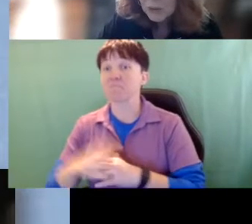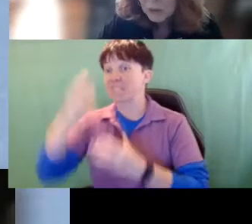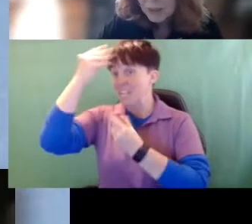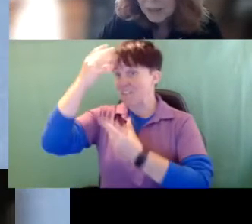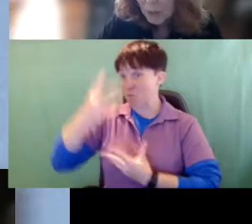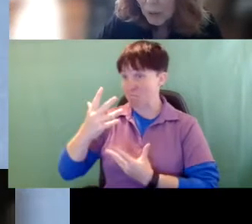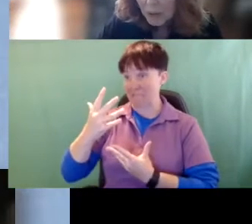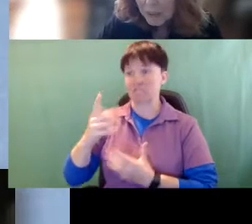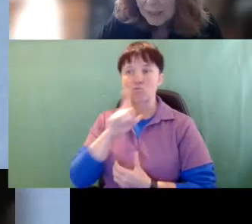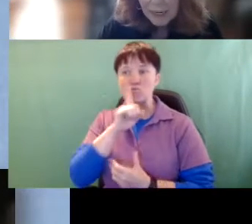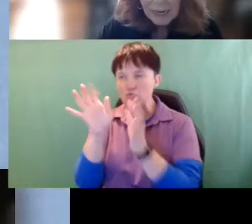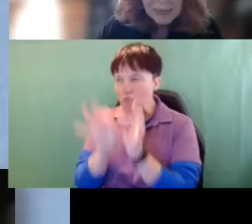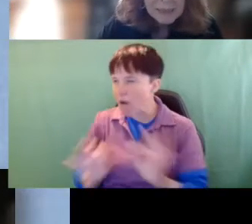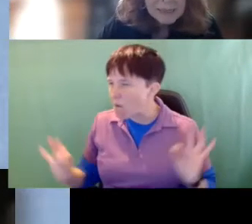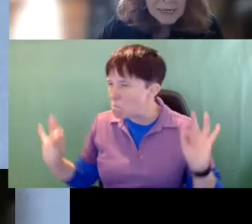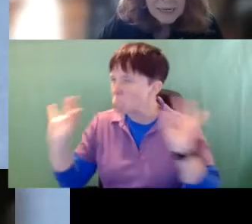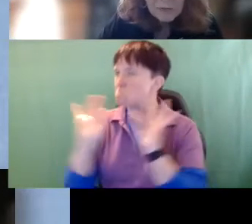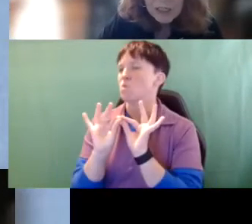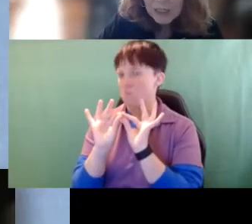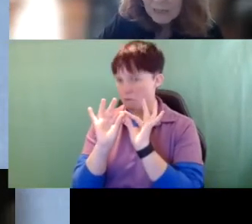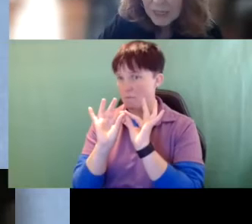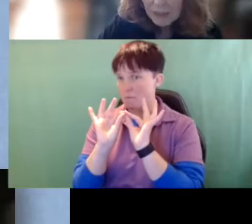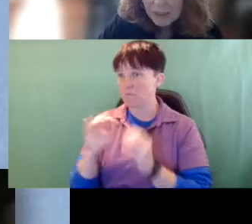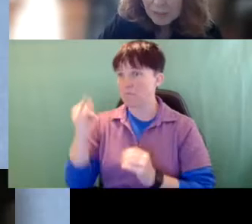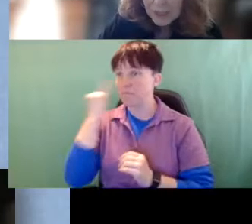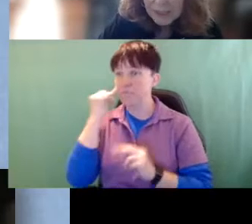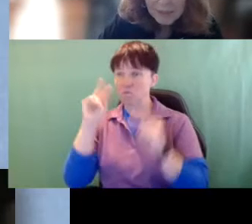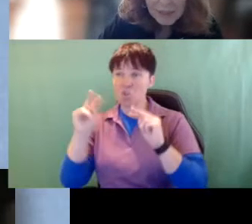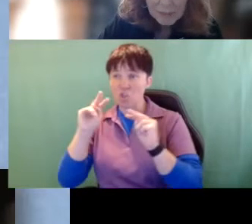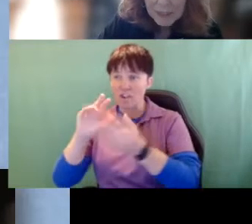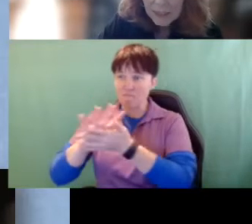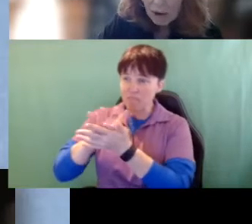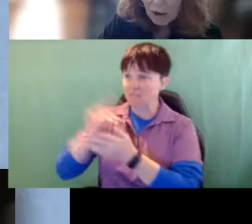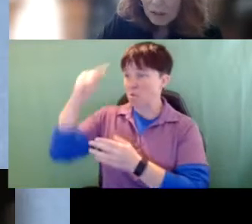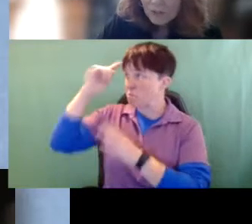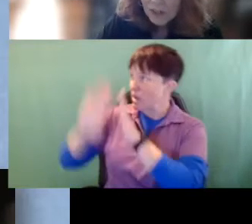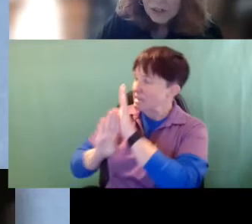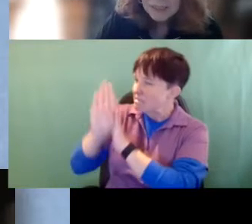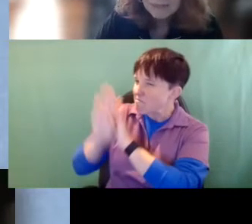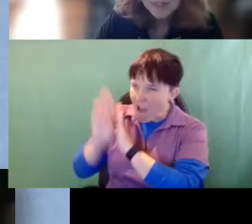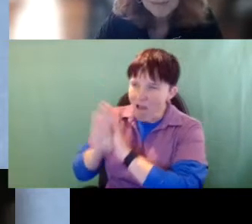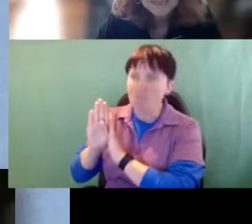is really important, and if we look at videos of brain development all of the early development